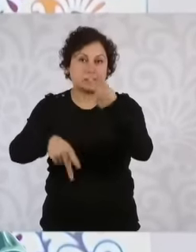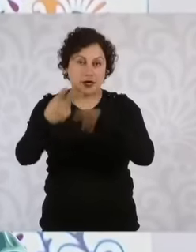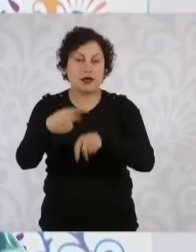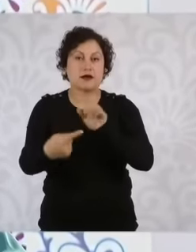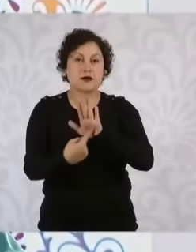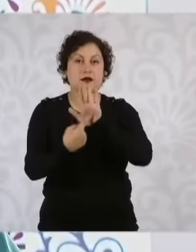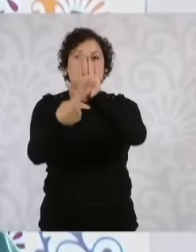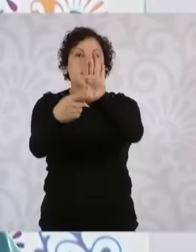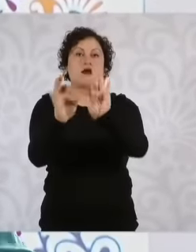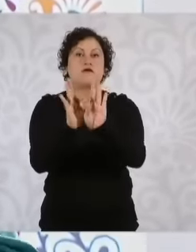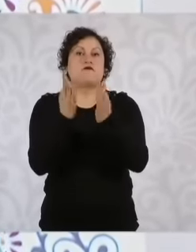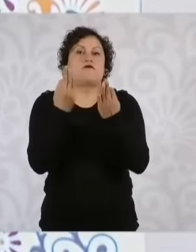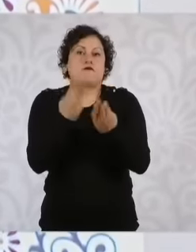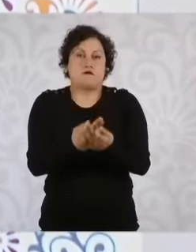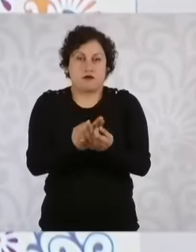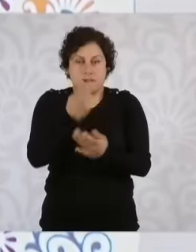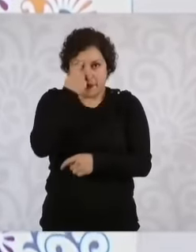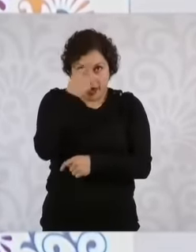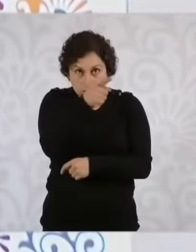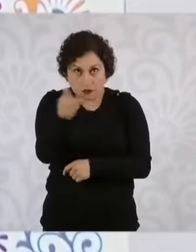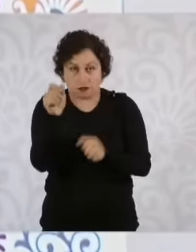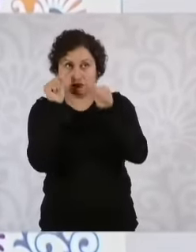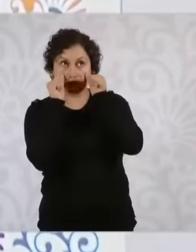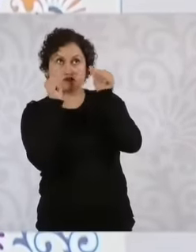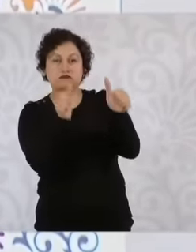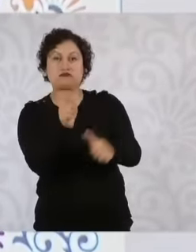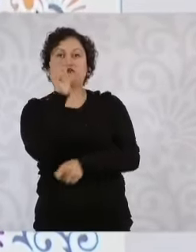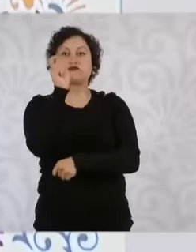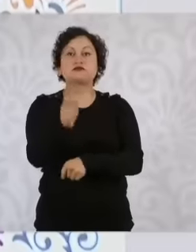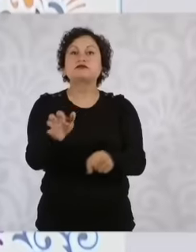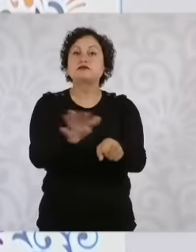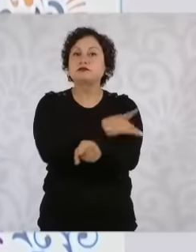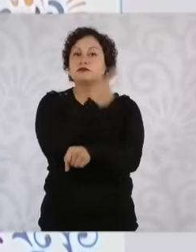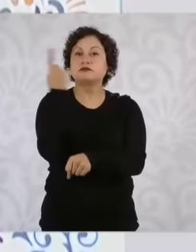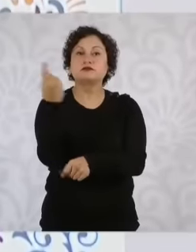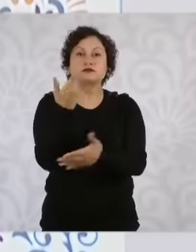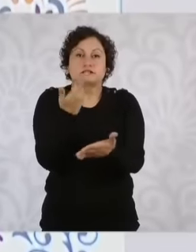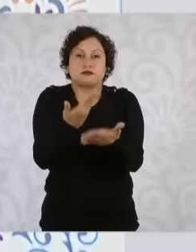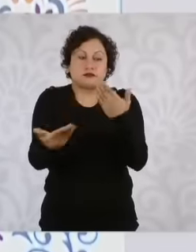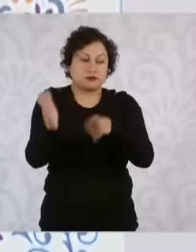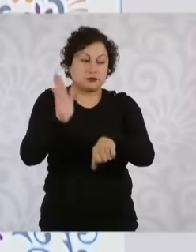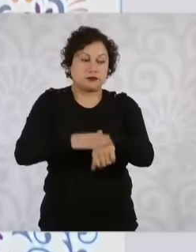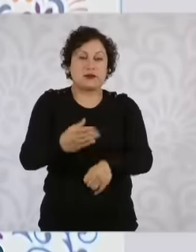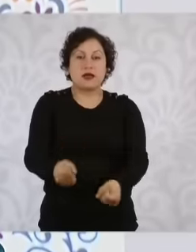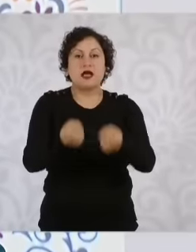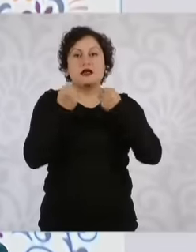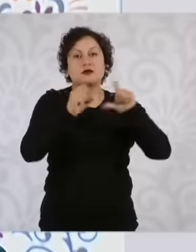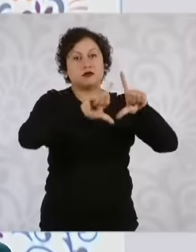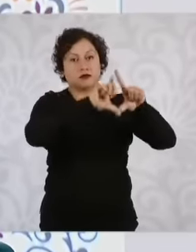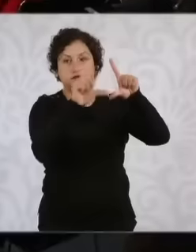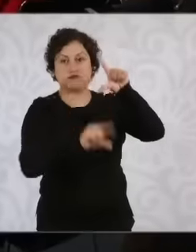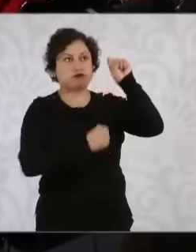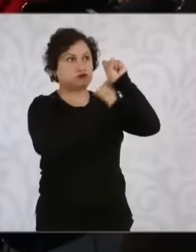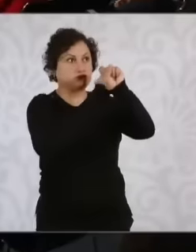it because We are going to further strengthen coordination with the States, so much so.